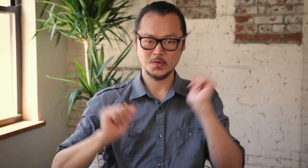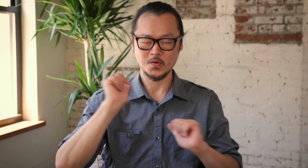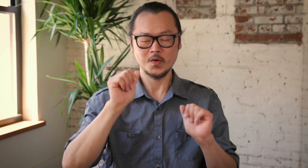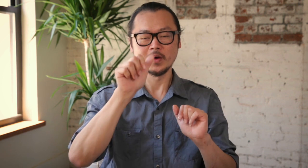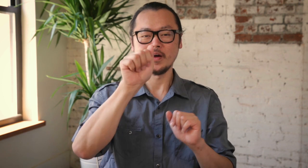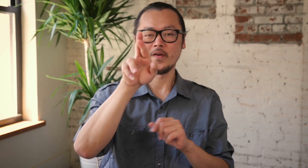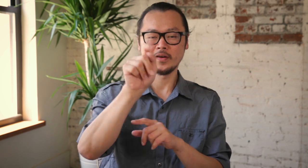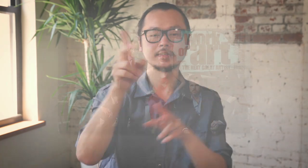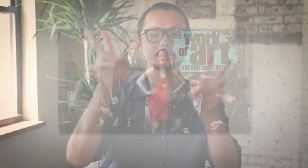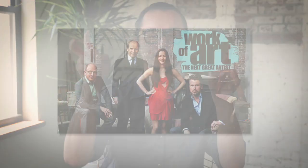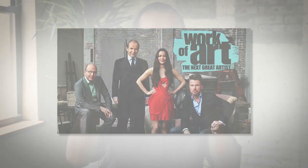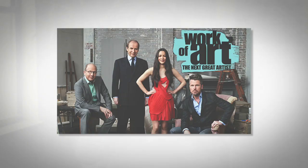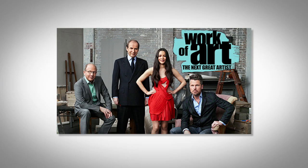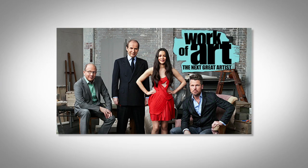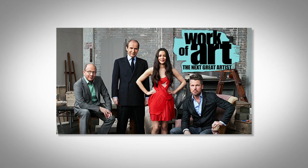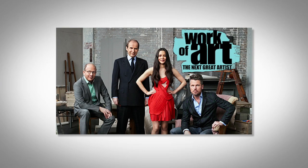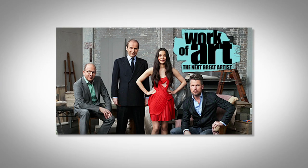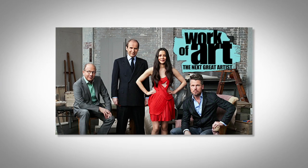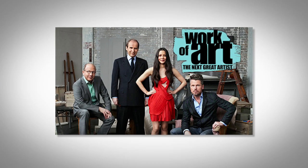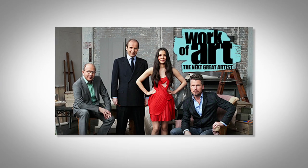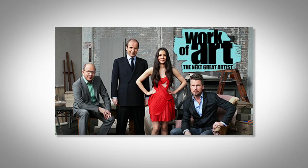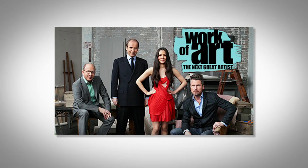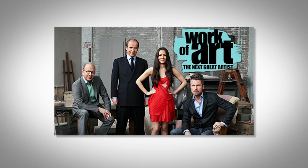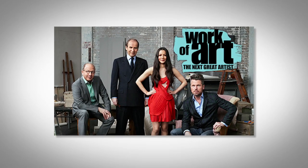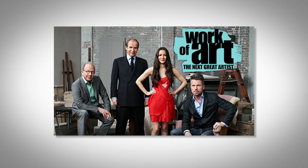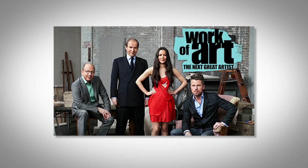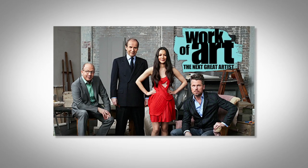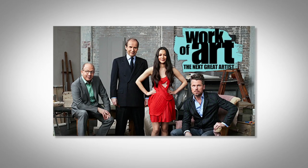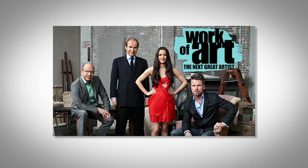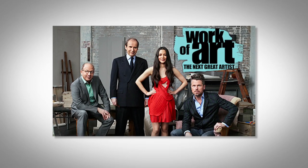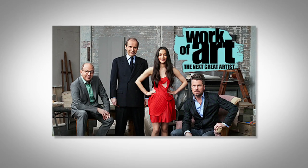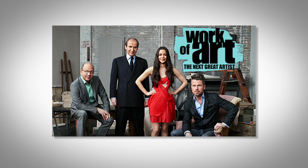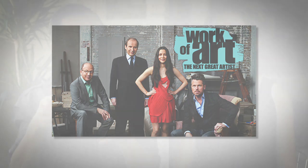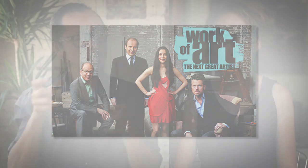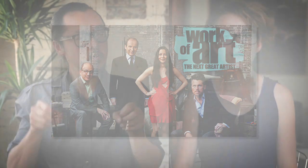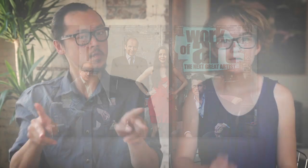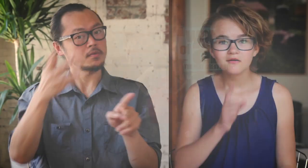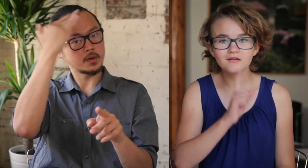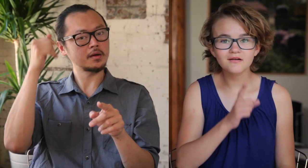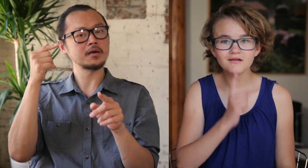It was called Work of Art.